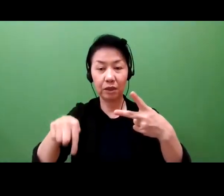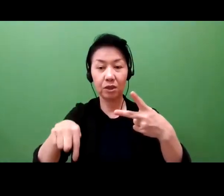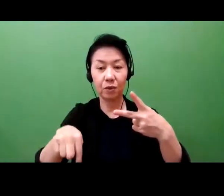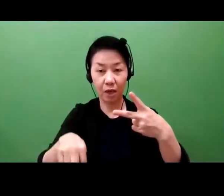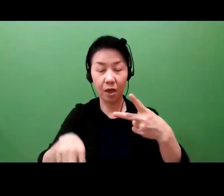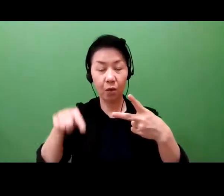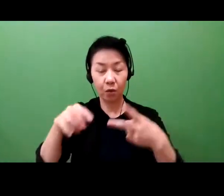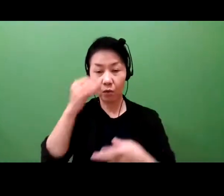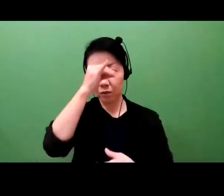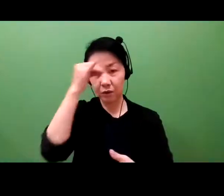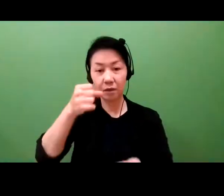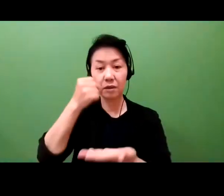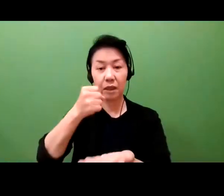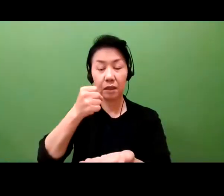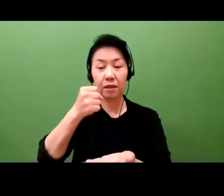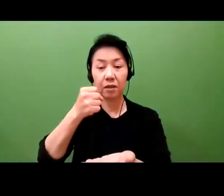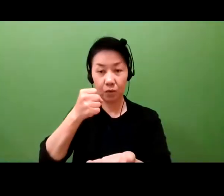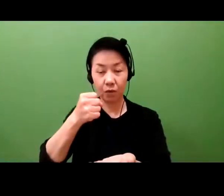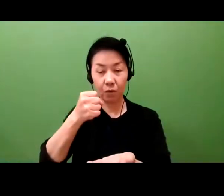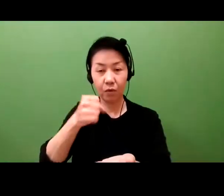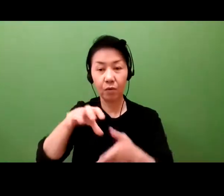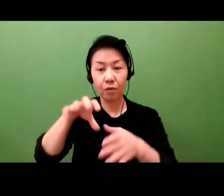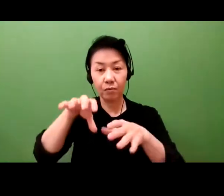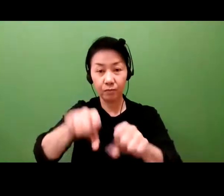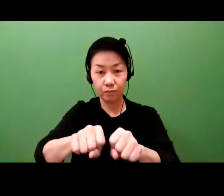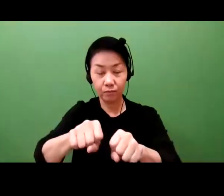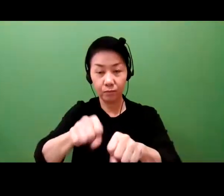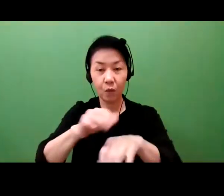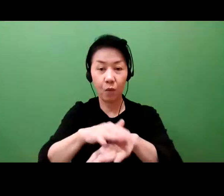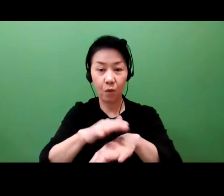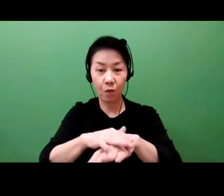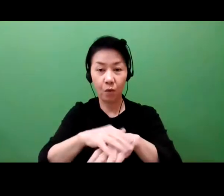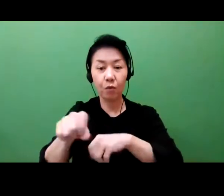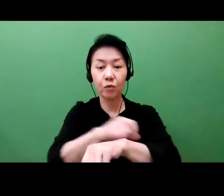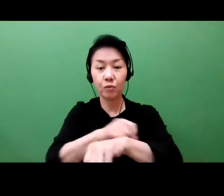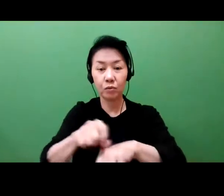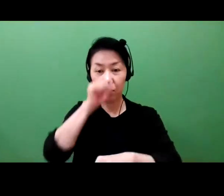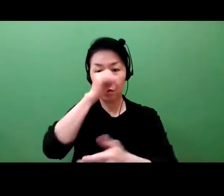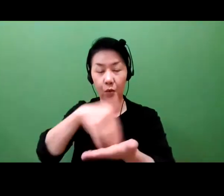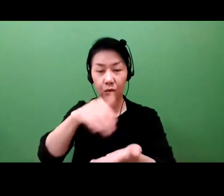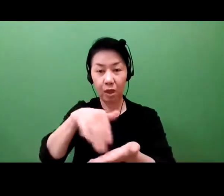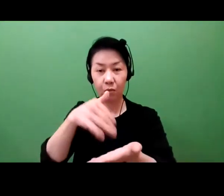on a limited budget, which SMEs will have. They can't patent everything.